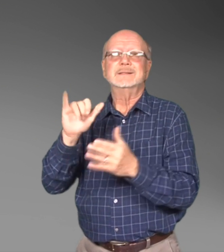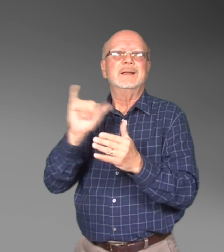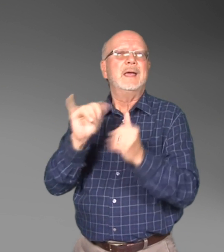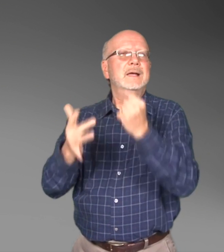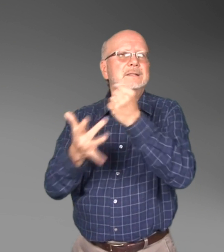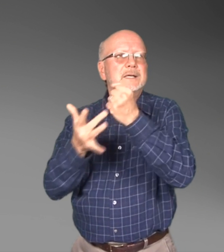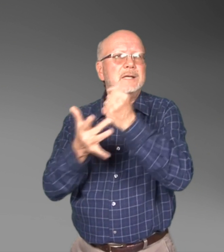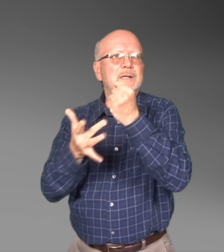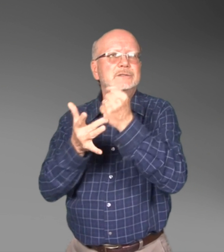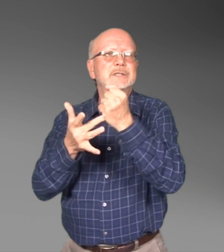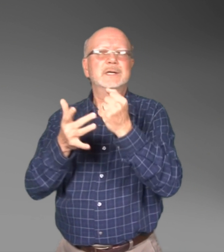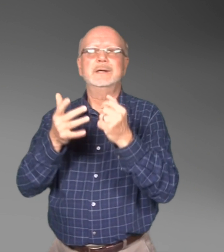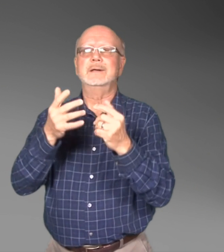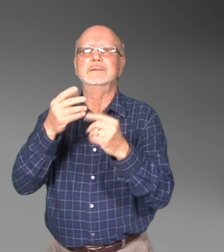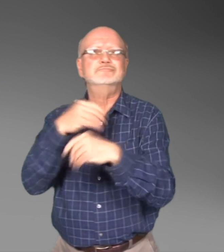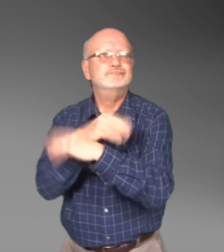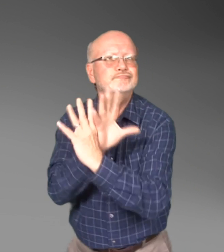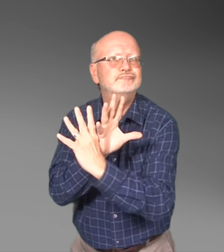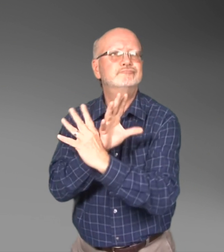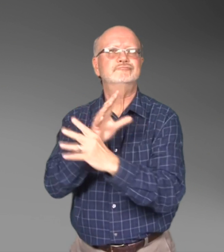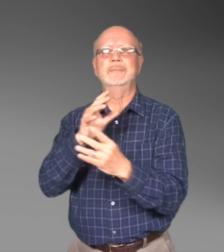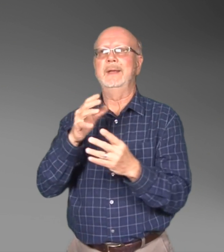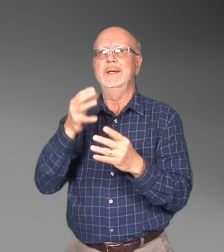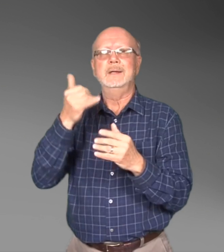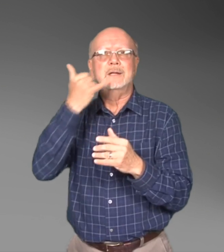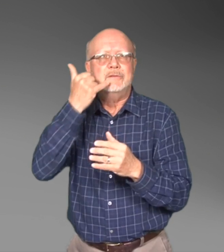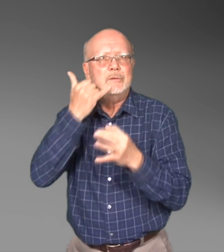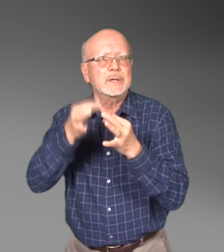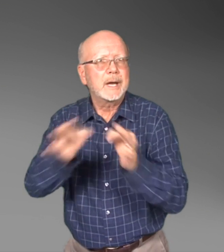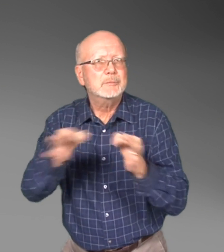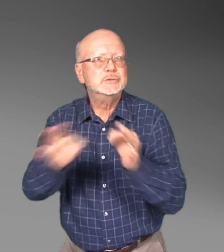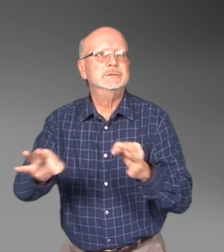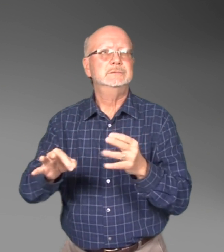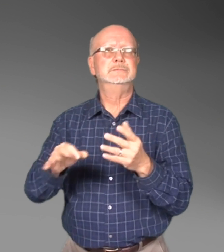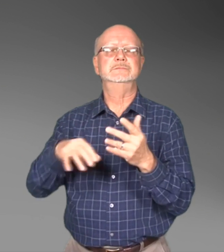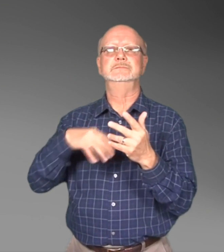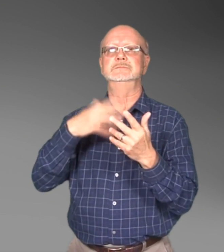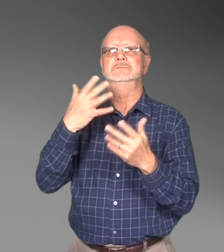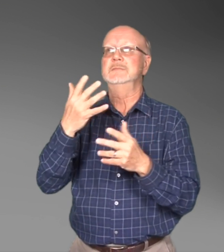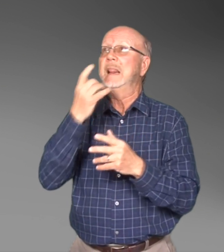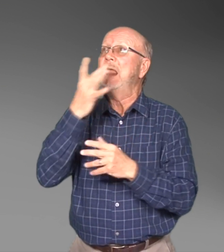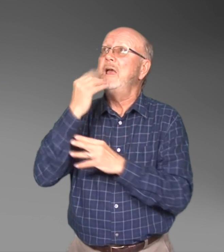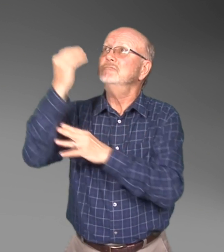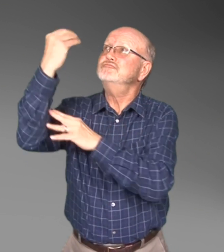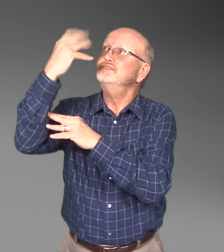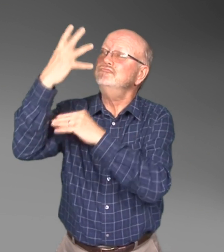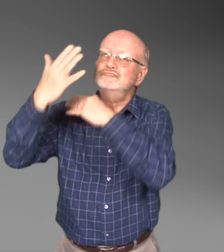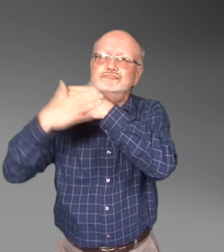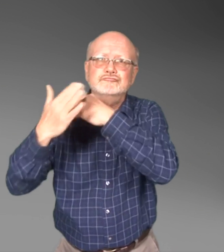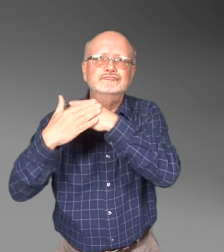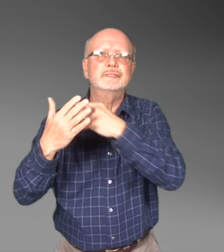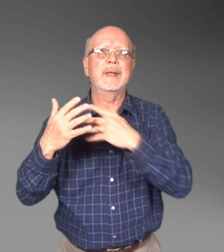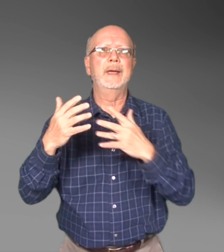based such as video phones, caption phones, flashing lights for warning systems, audio